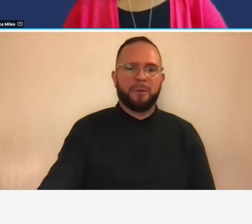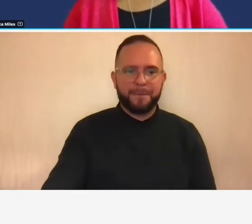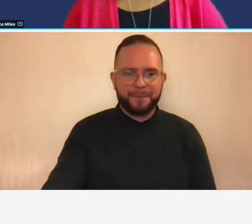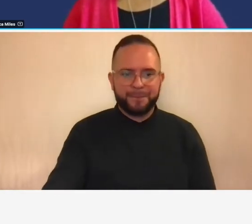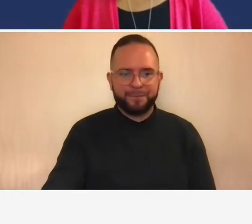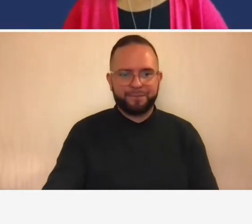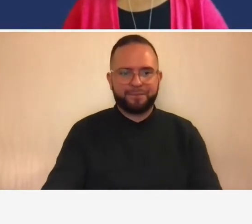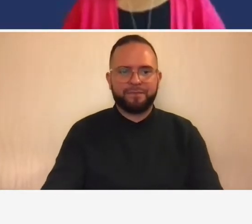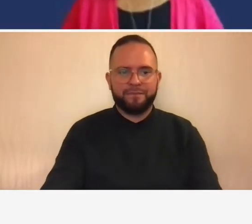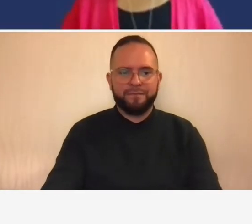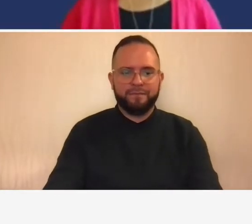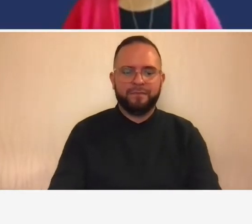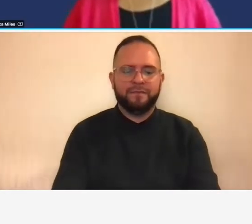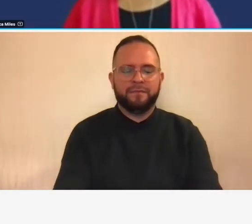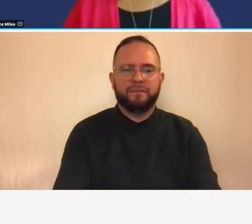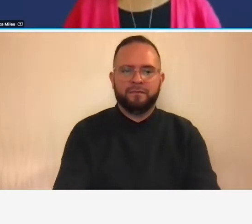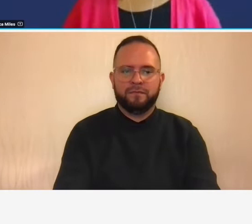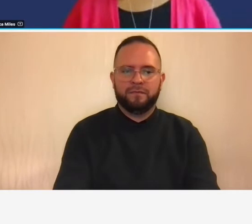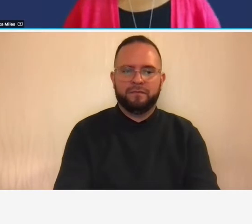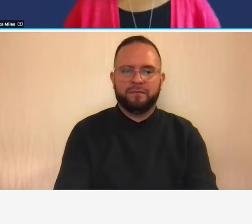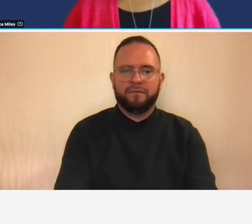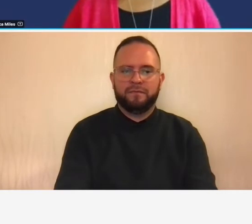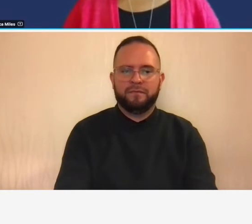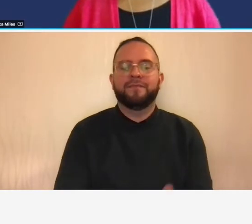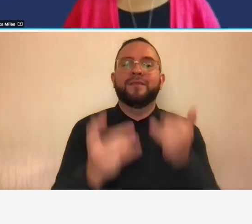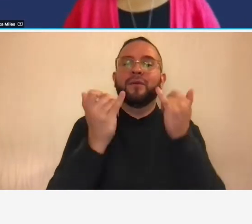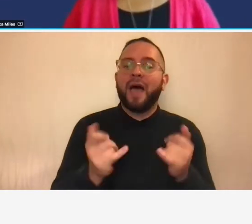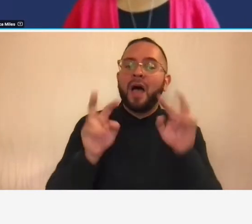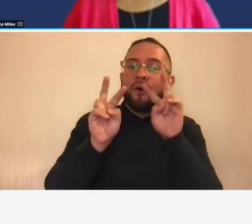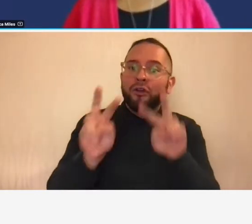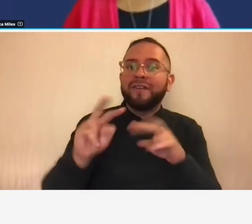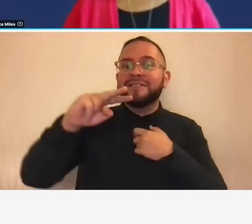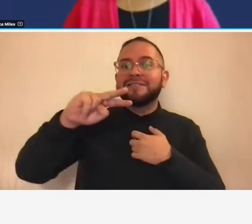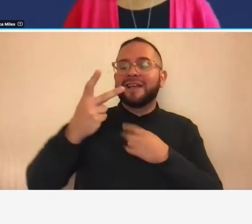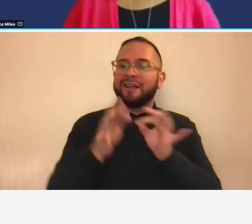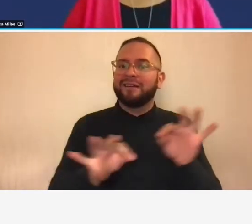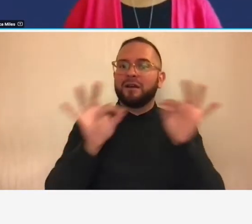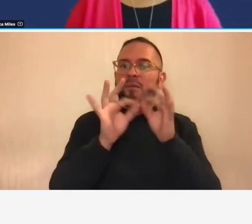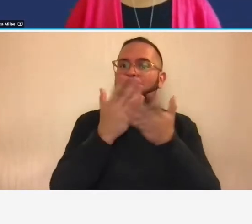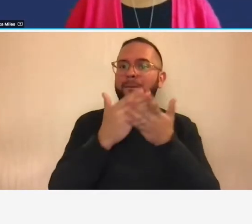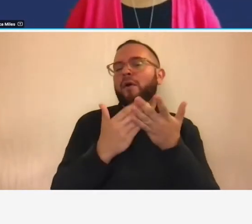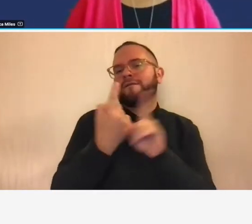okay now let's look at the second key component of an adequate accounting system so the next key